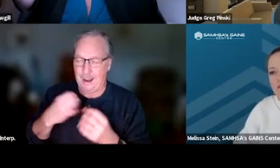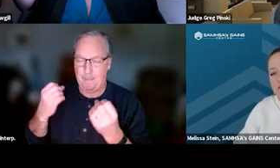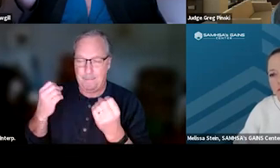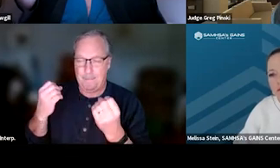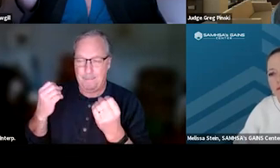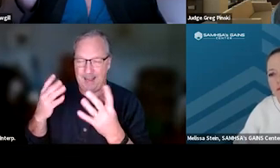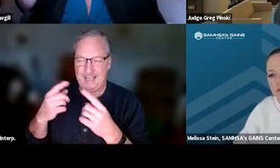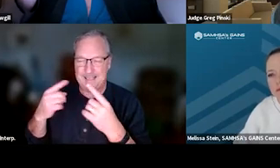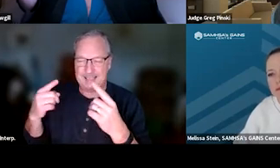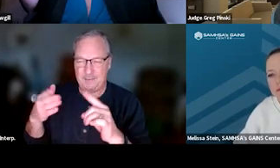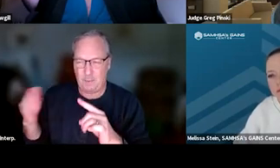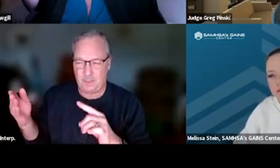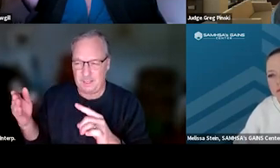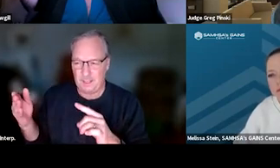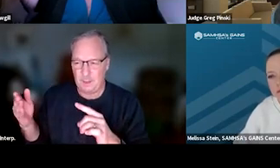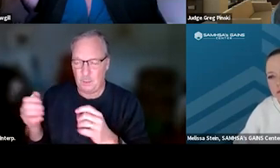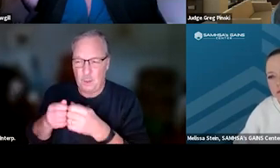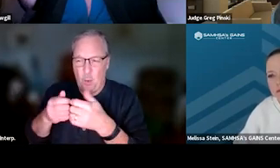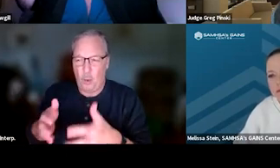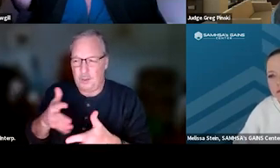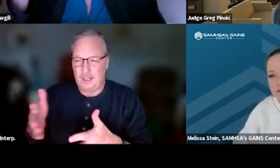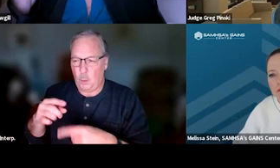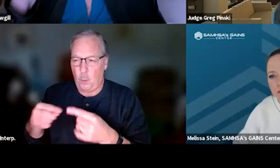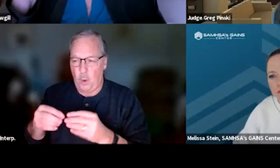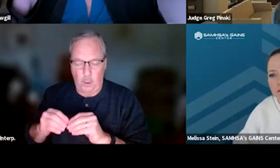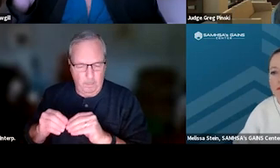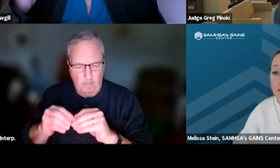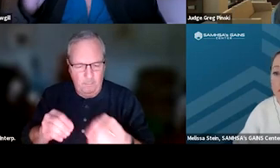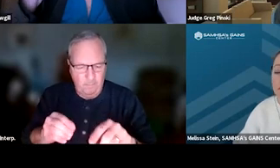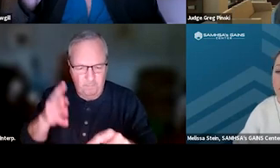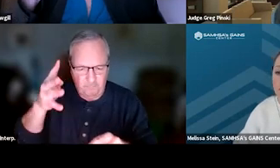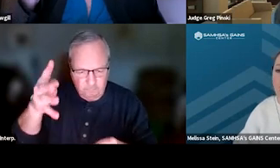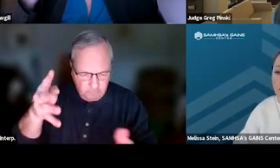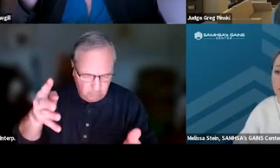And we don't lose things when we move forward in school or in whatever. We don't get set back.